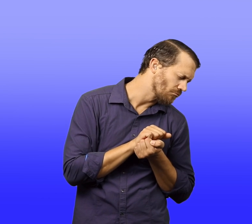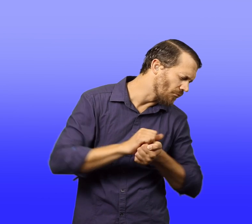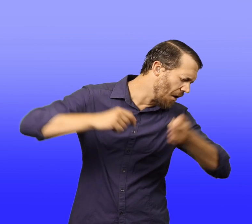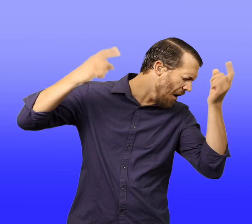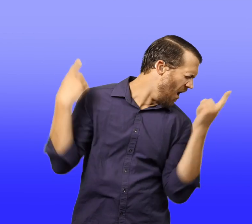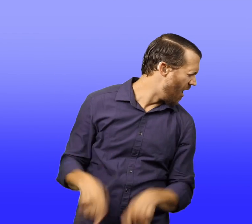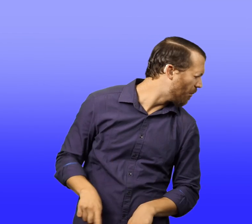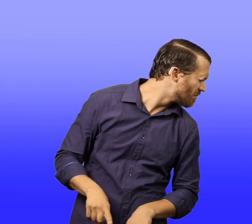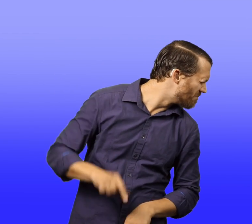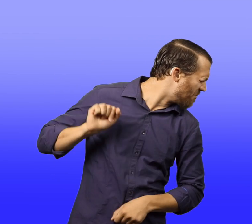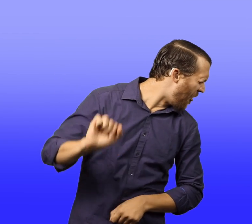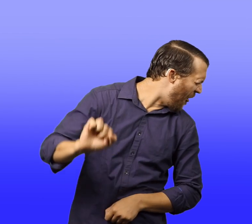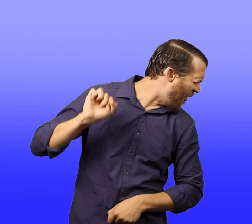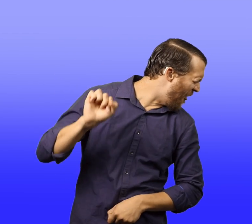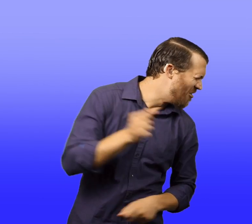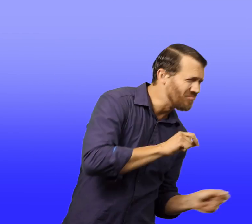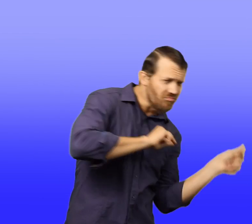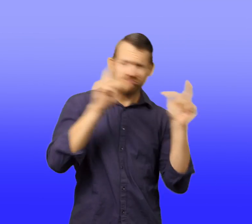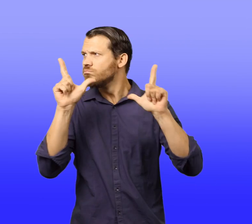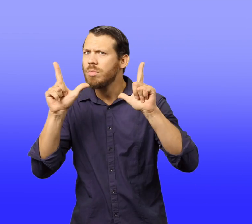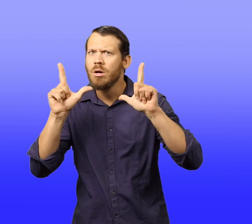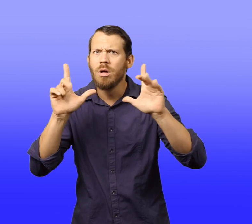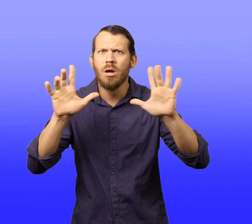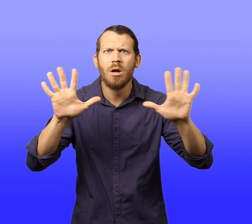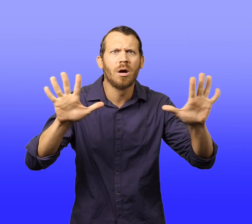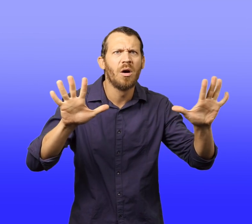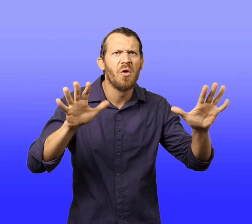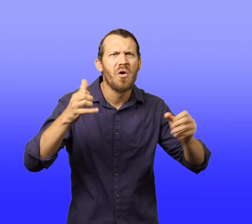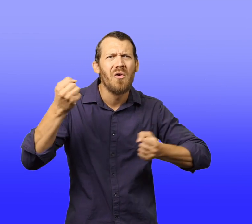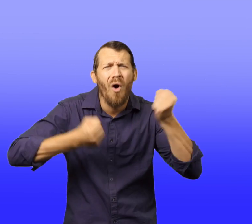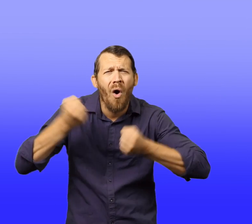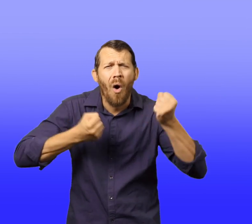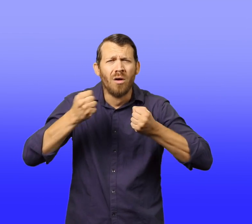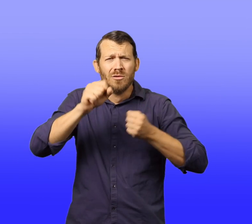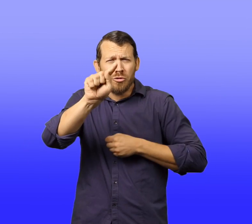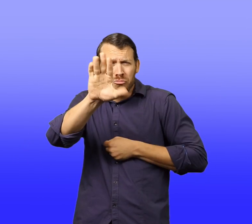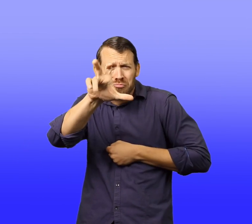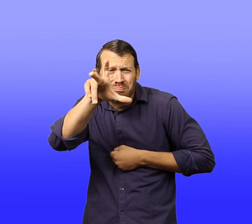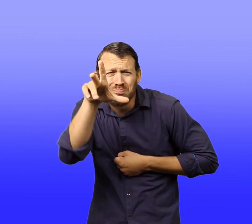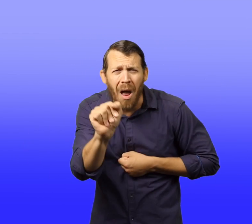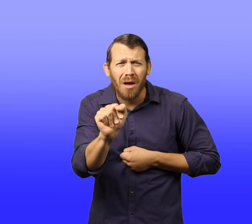A loud shrieking horn nearly lifted Walter off his mattress. He jumped up.